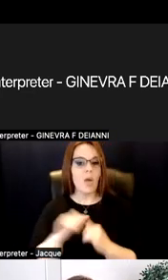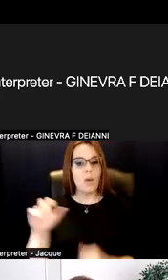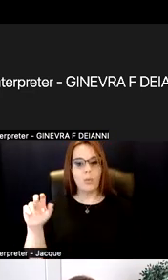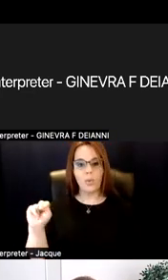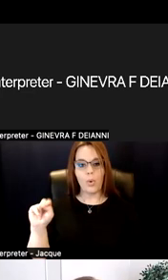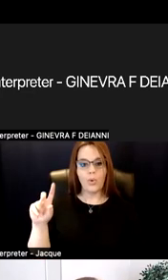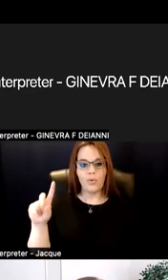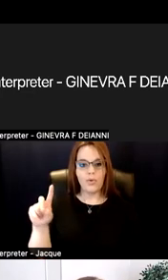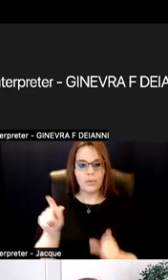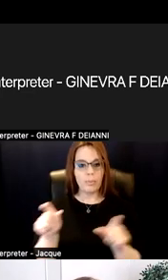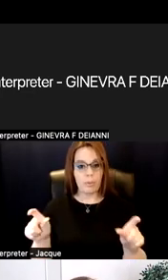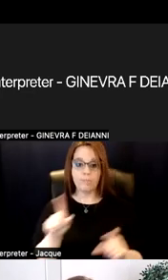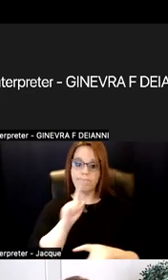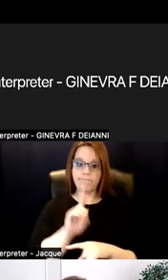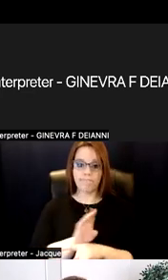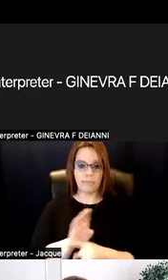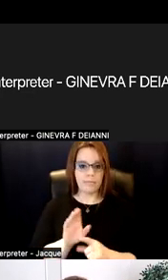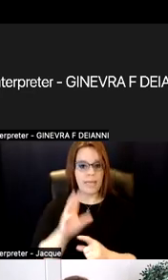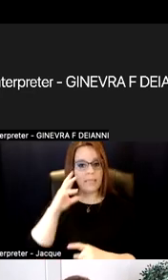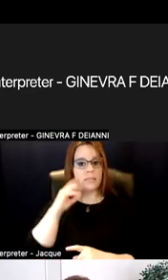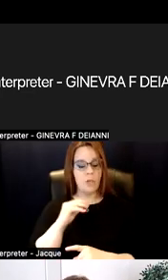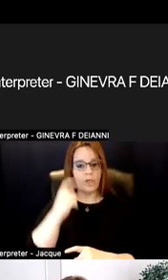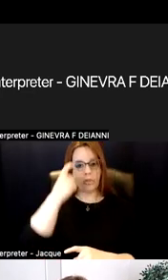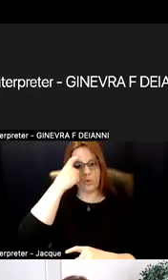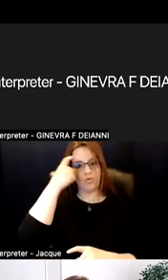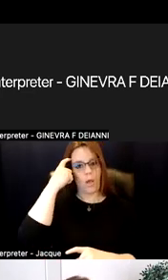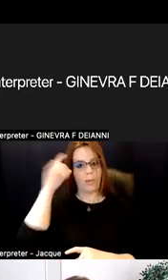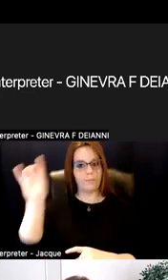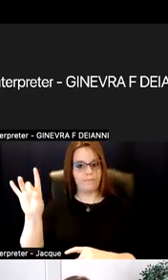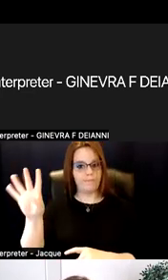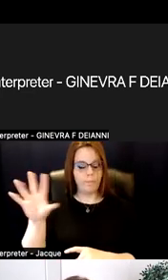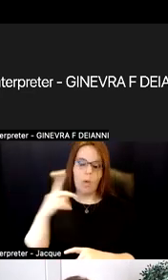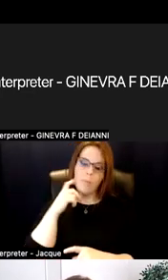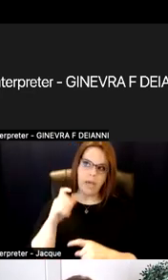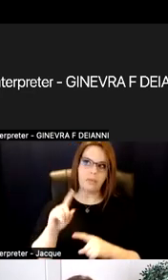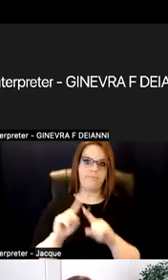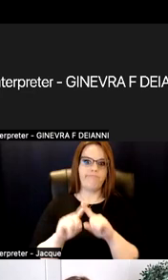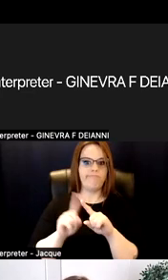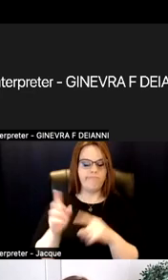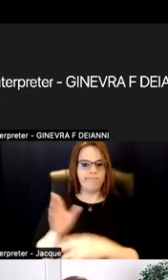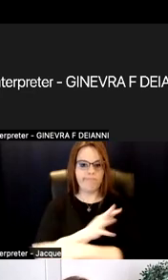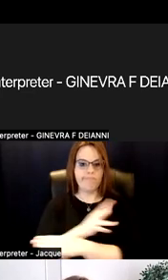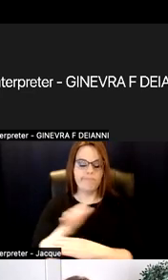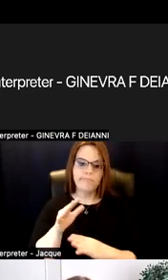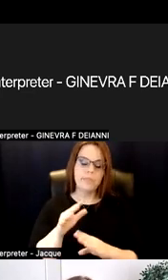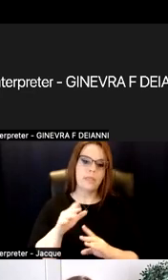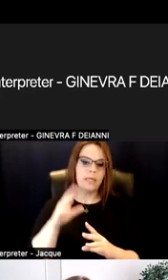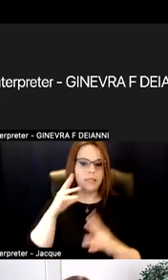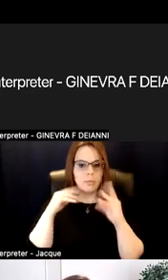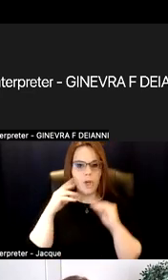do experience trauma due to a range of experiences and stigma, bias, those kinds of things,